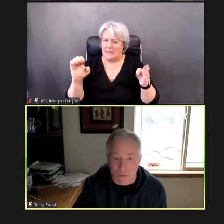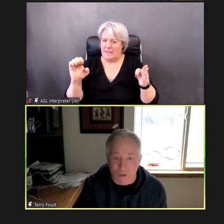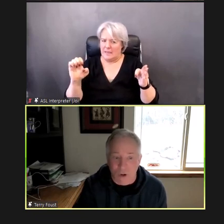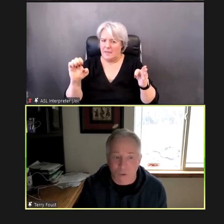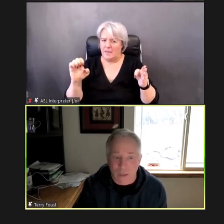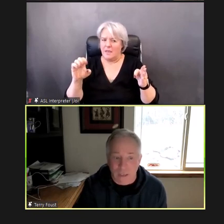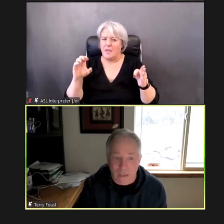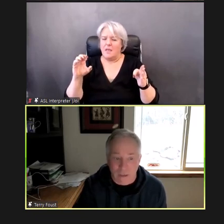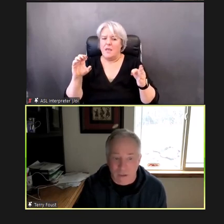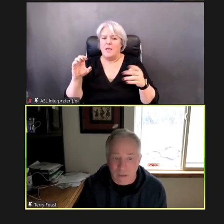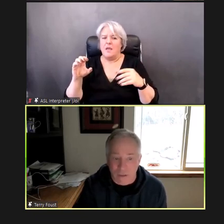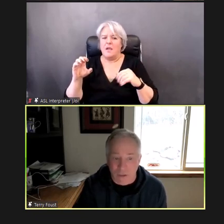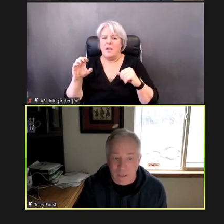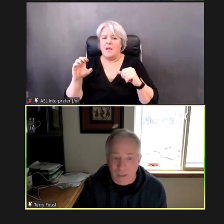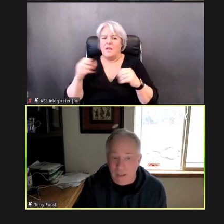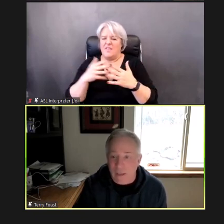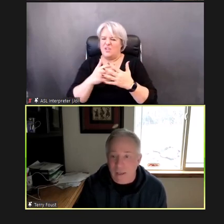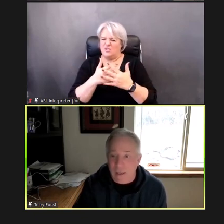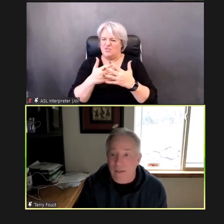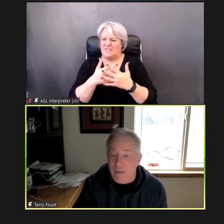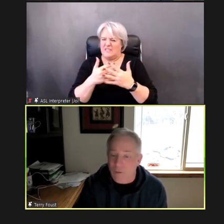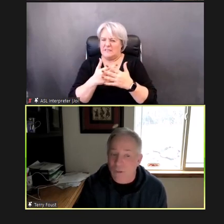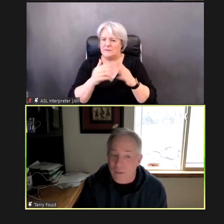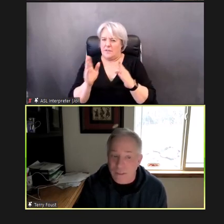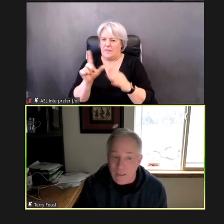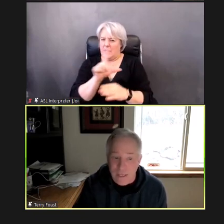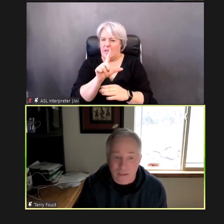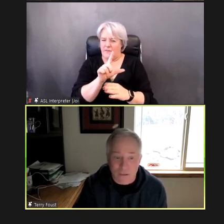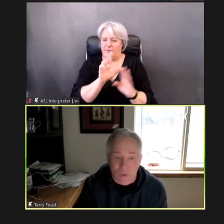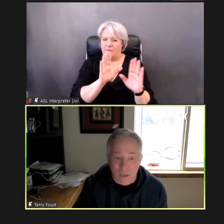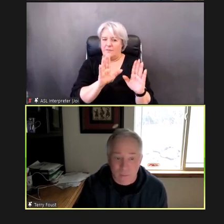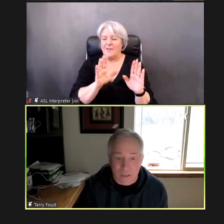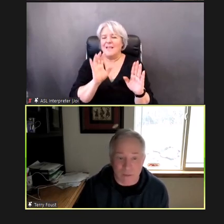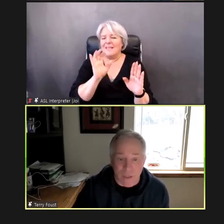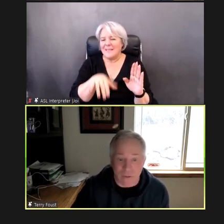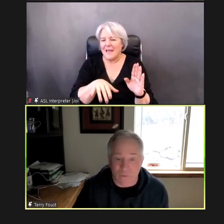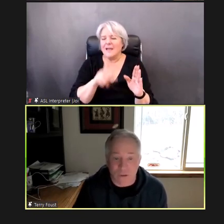said: That's the recommended method for children, birth to three years of age.